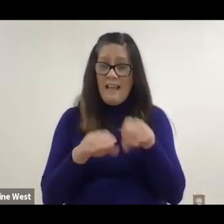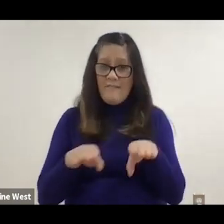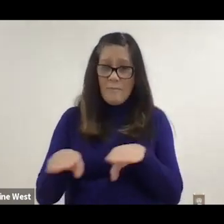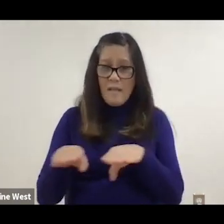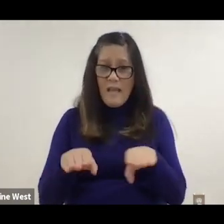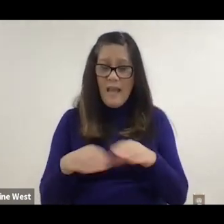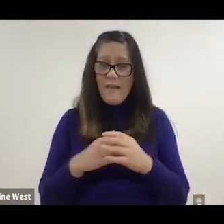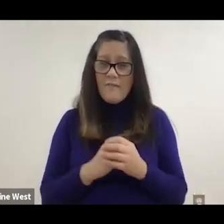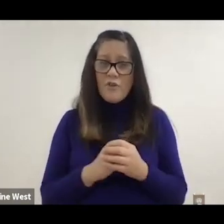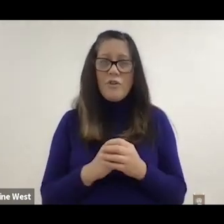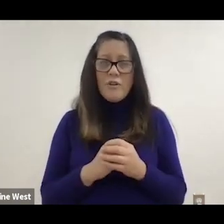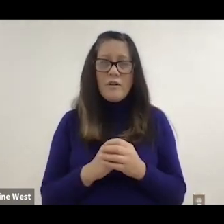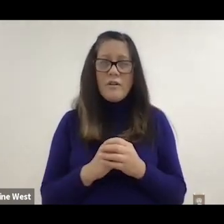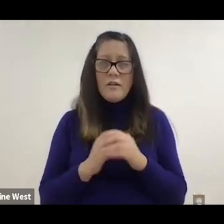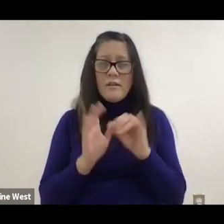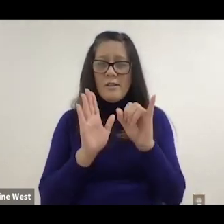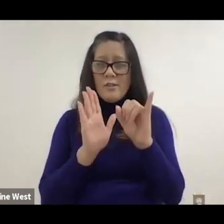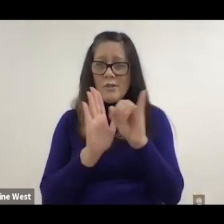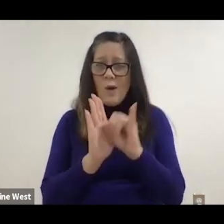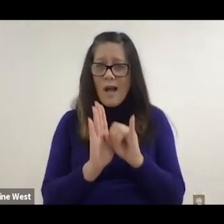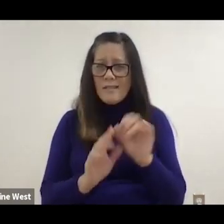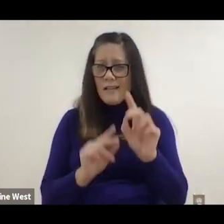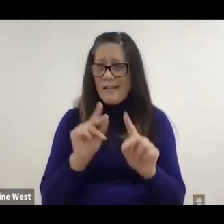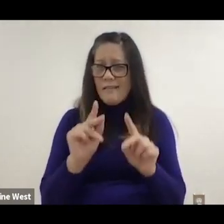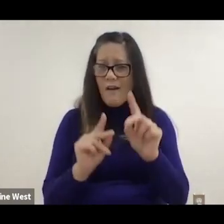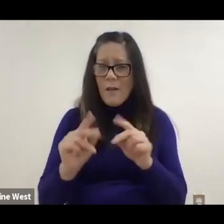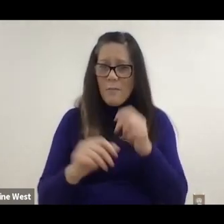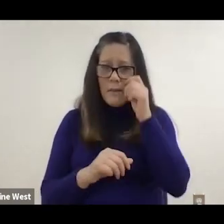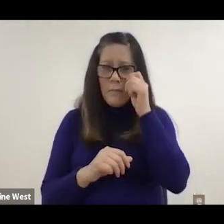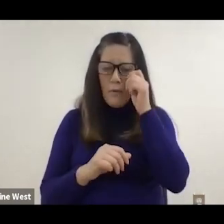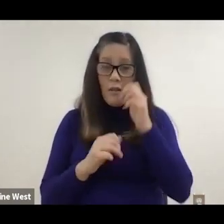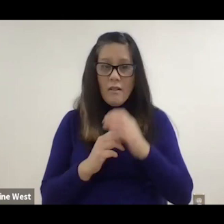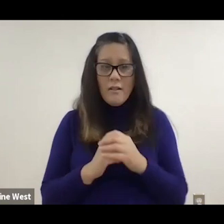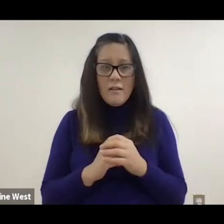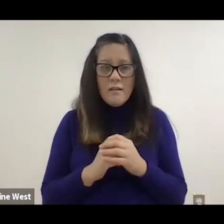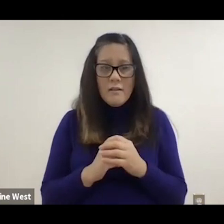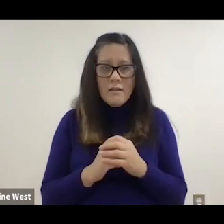identified the people getting power wheelchairs with power seating functions